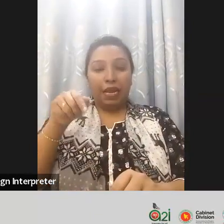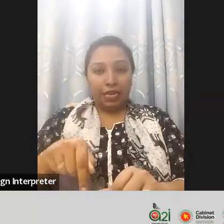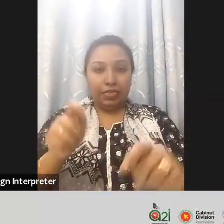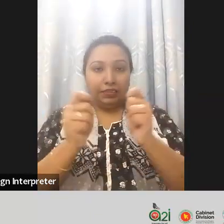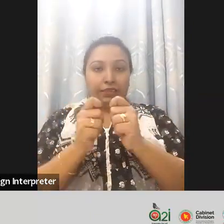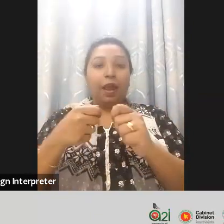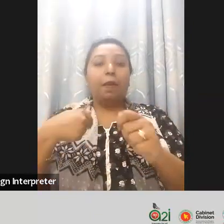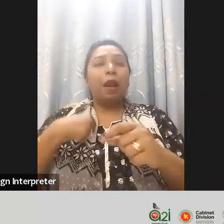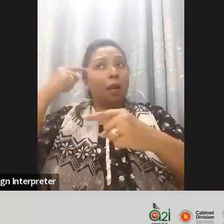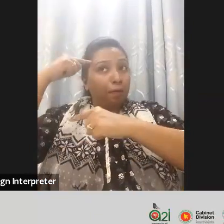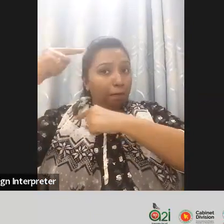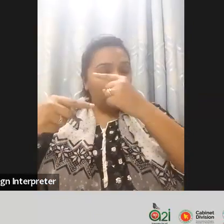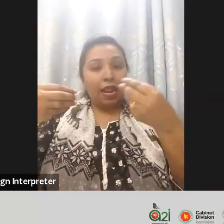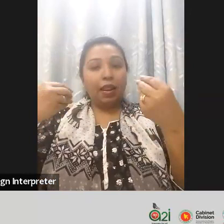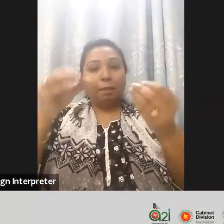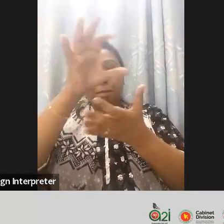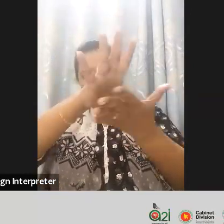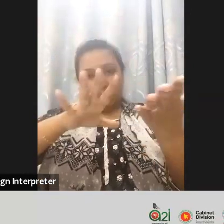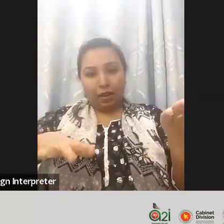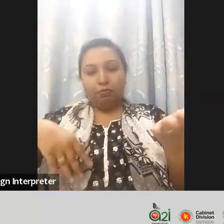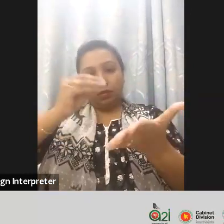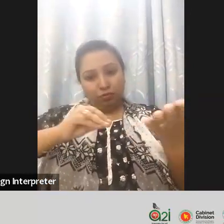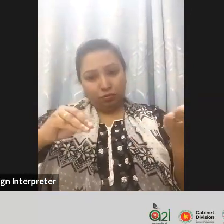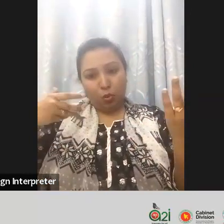paper this is drafted because this will be ensured that all the devices do